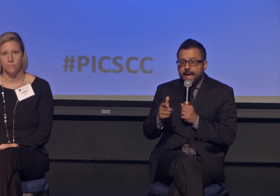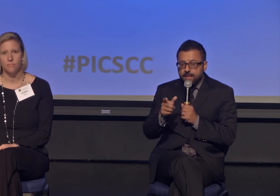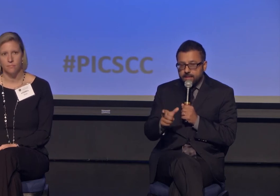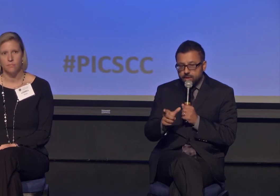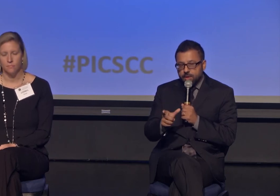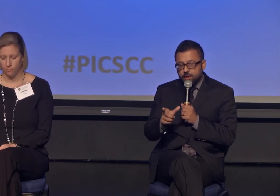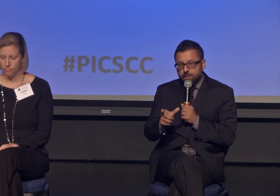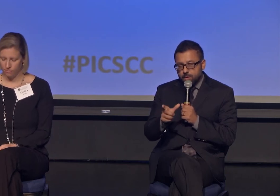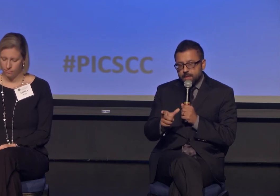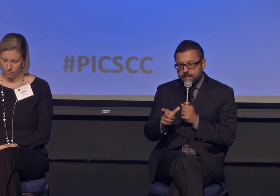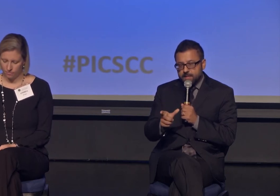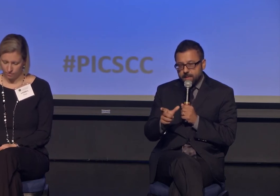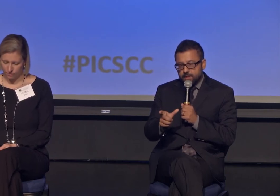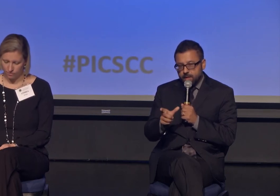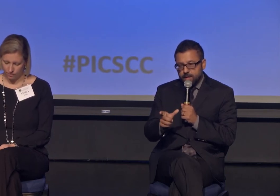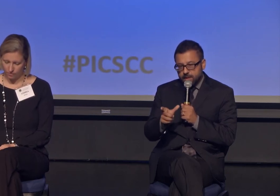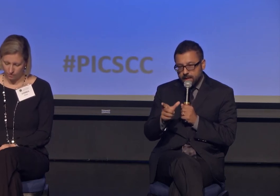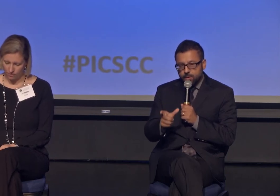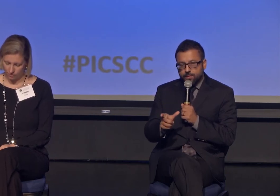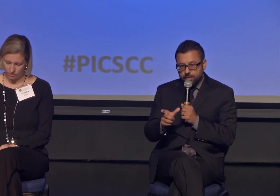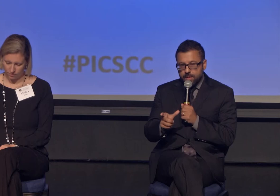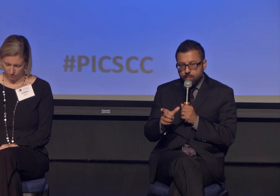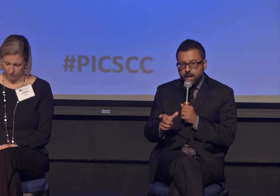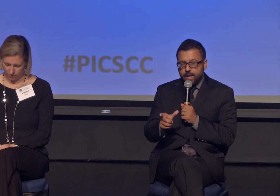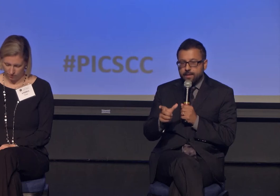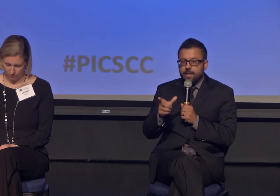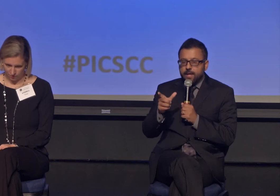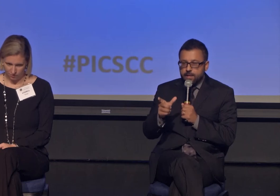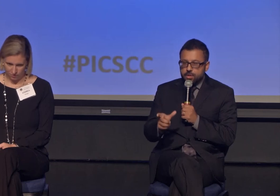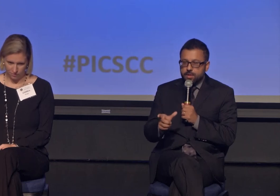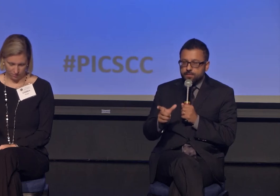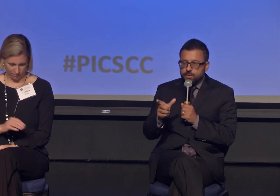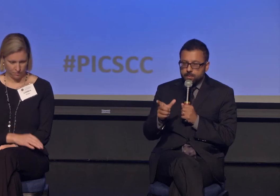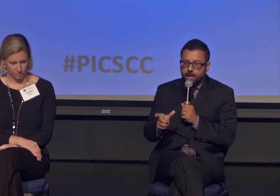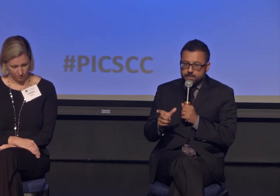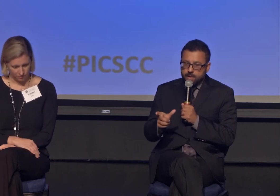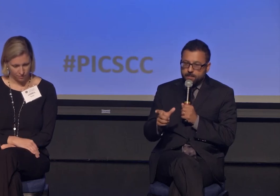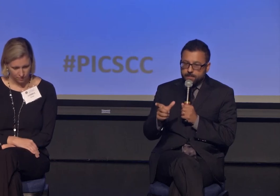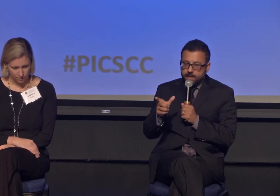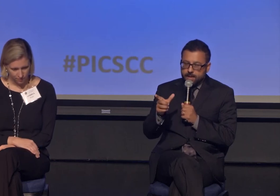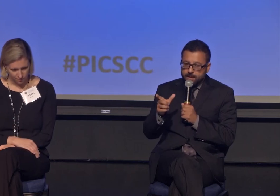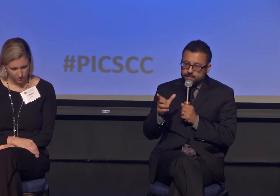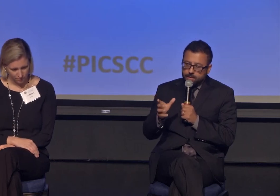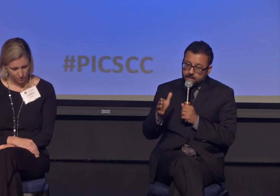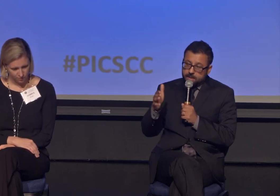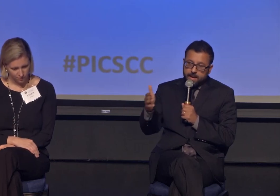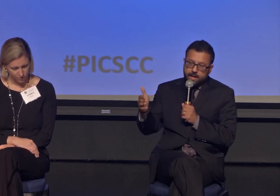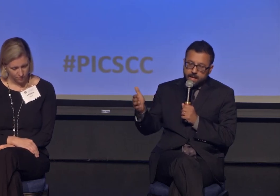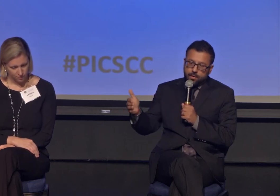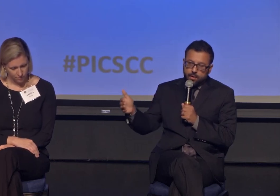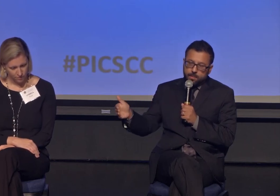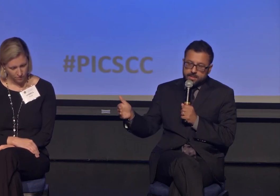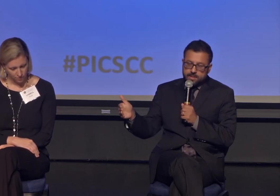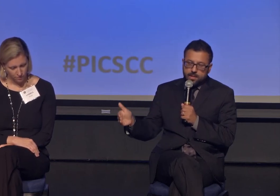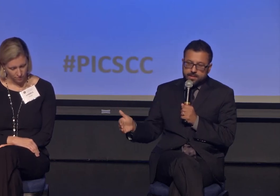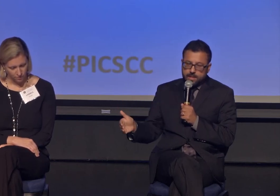This year USC is launching a university-wide initiative to help combat hunger and homelessness in Los Angeles.